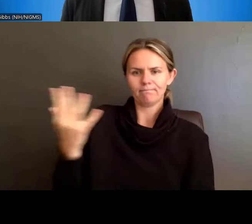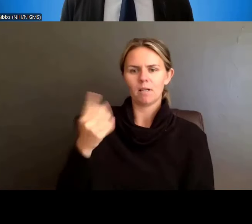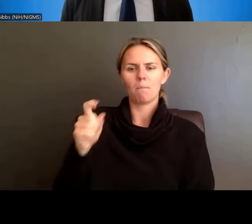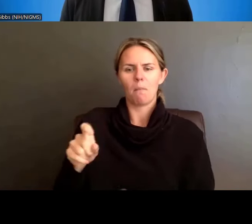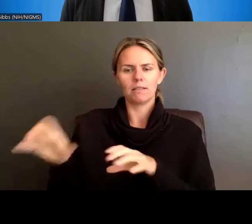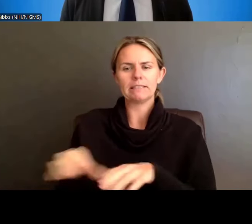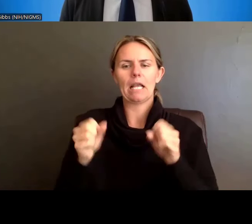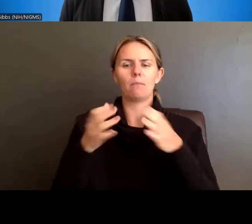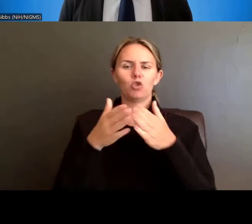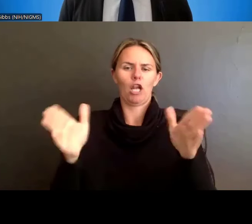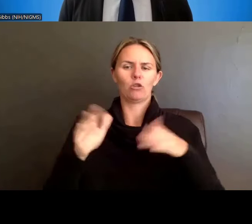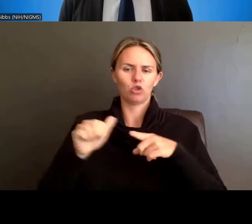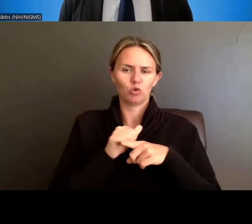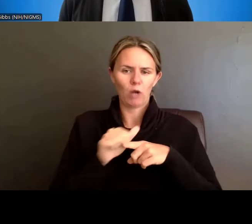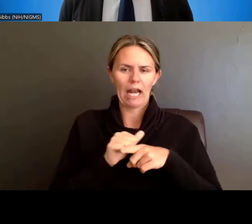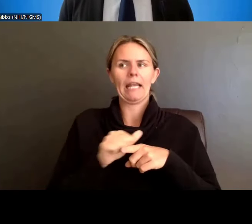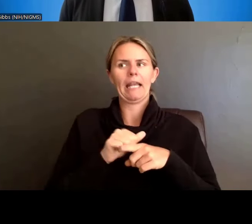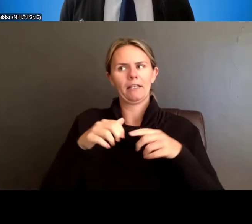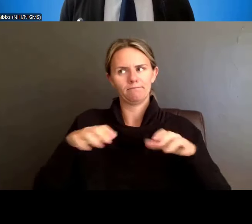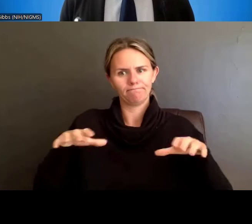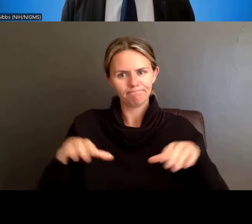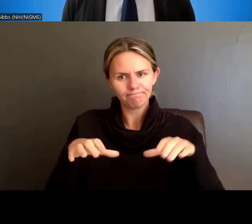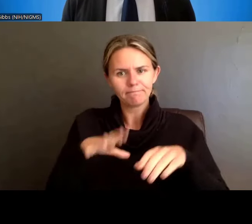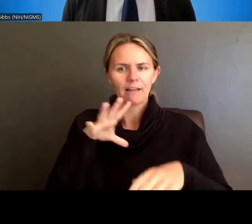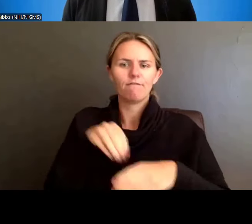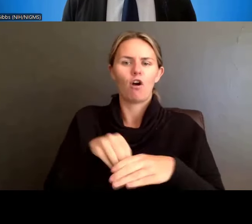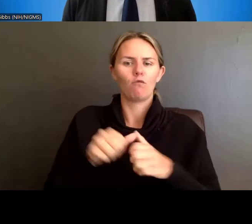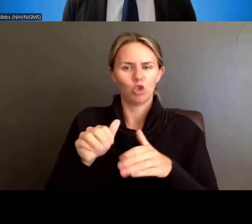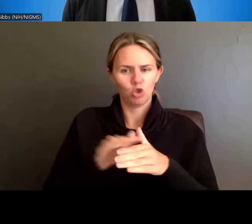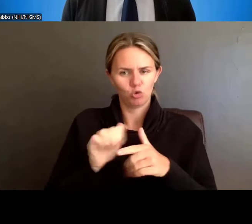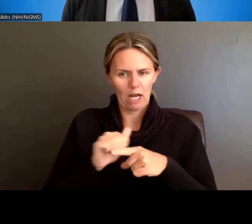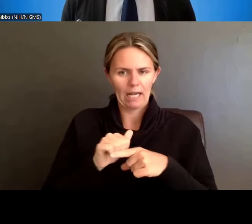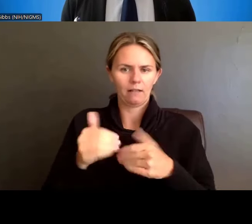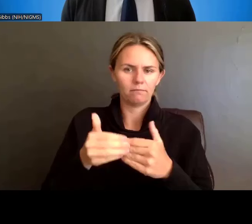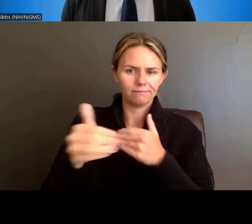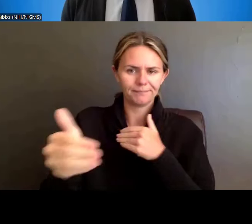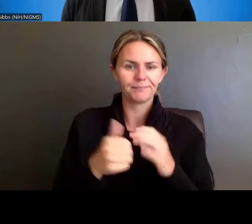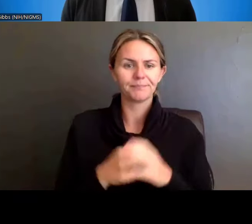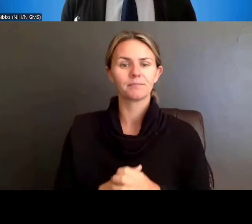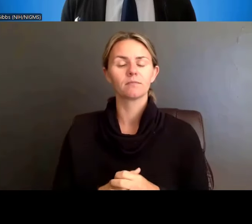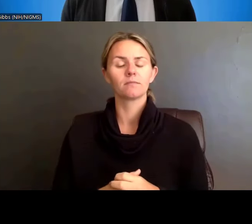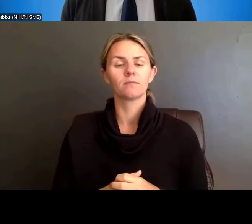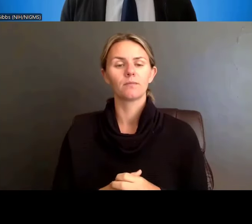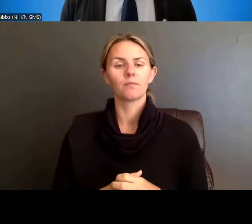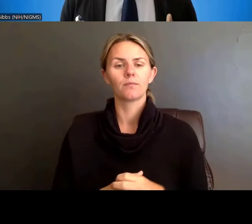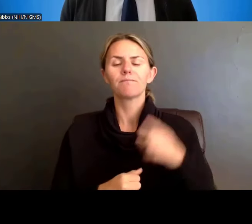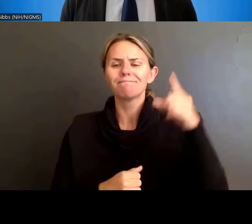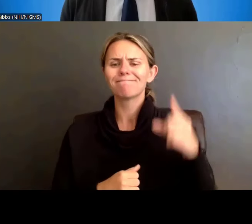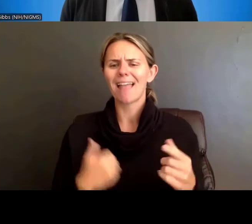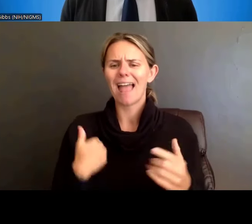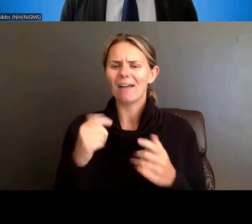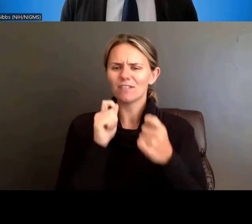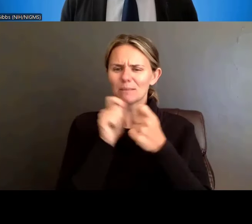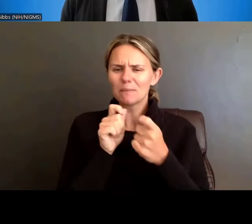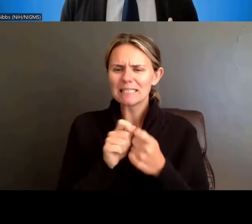and there are a number of different resources that are in the literature that you can see about what are important evidence-based